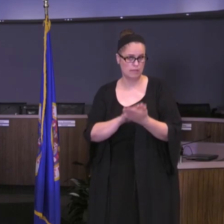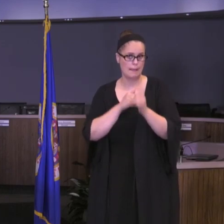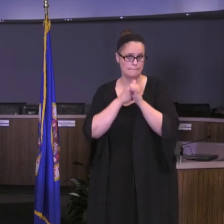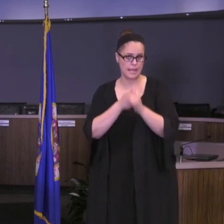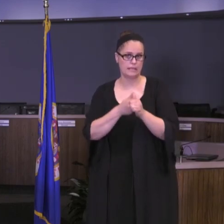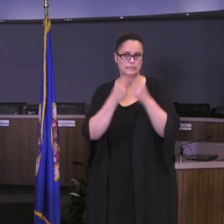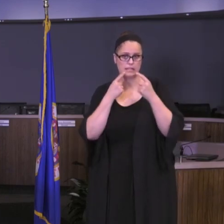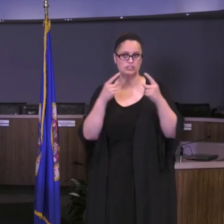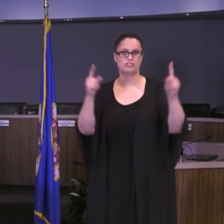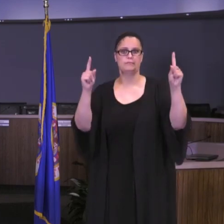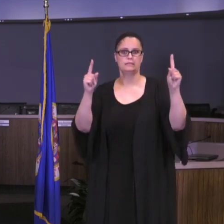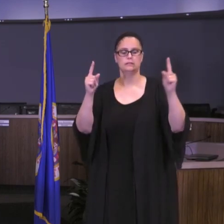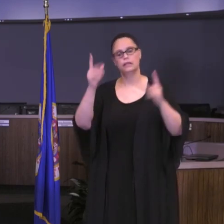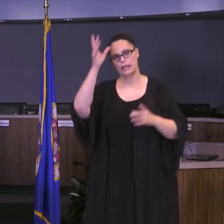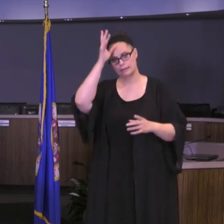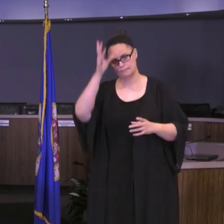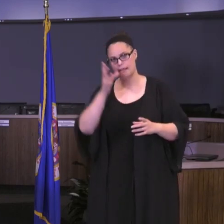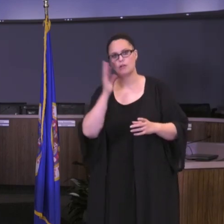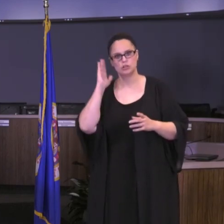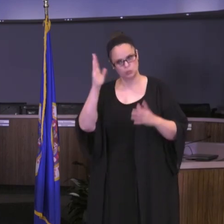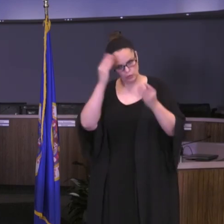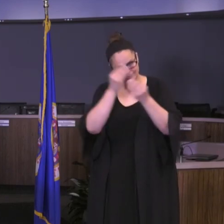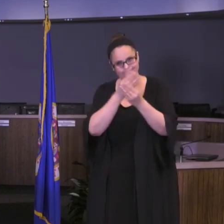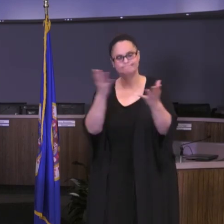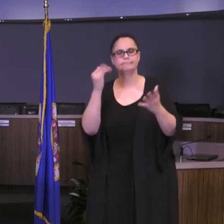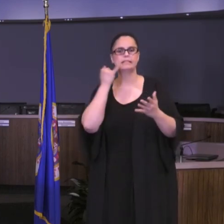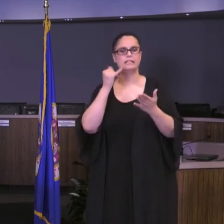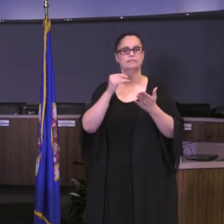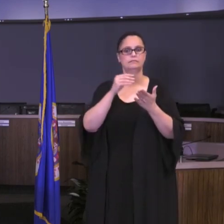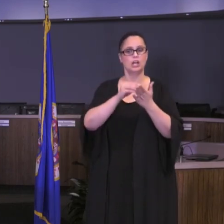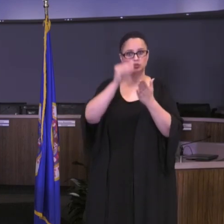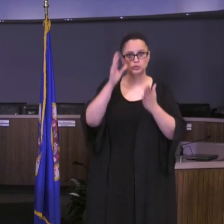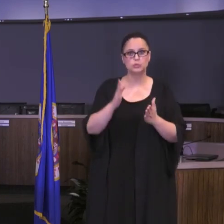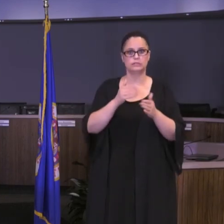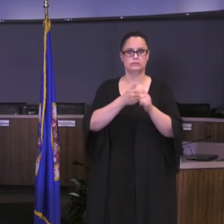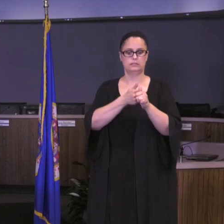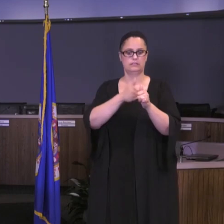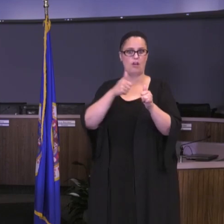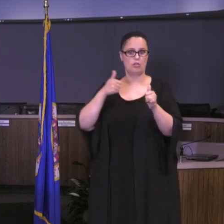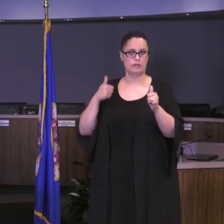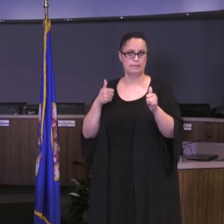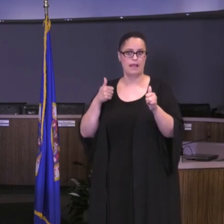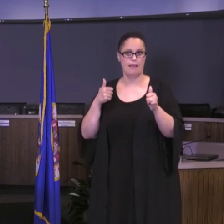and parents will be notified if students are falling behind, and each school will have a team to address issues with engagement